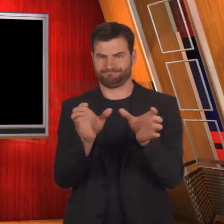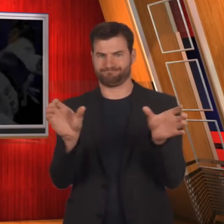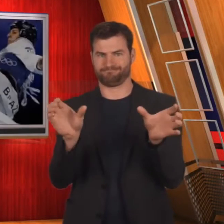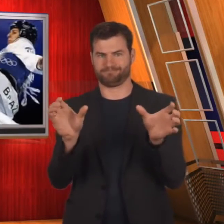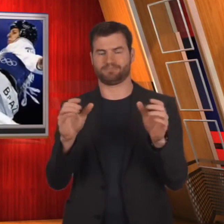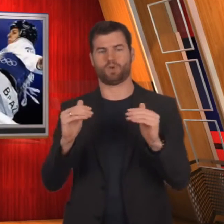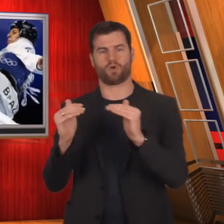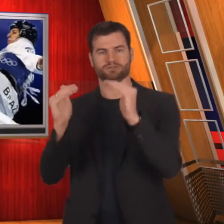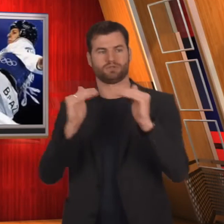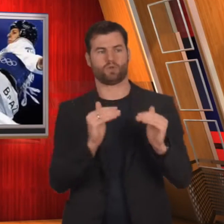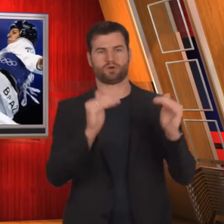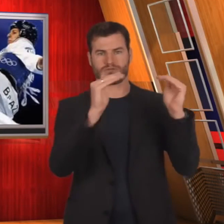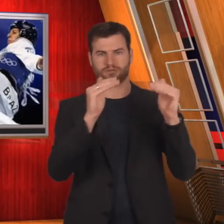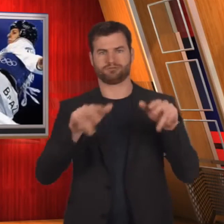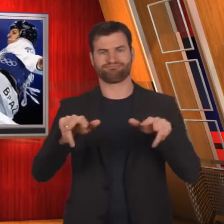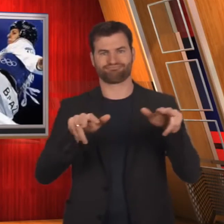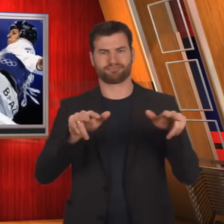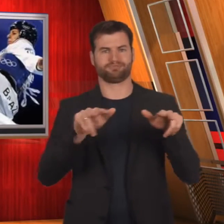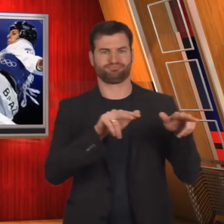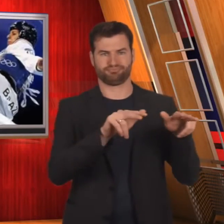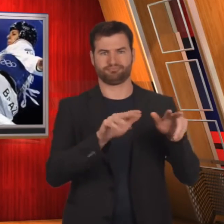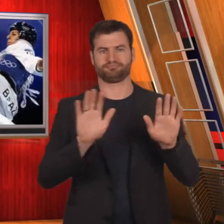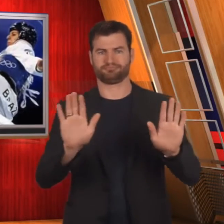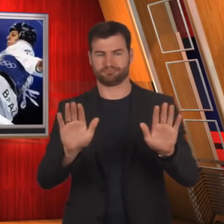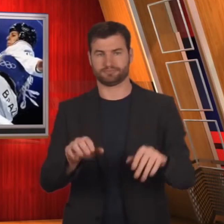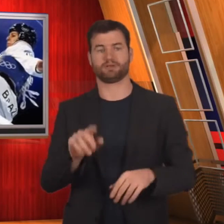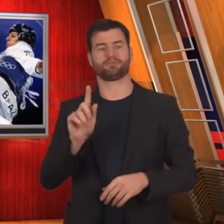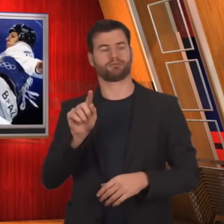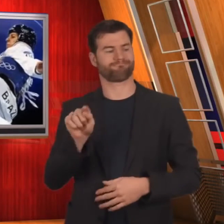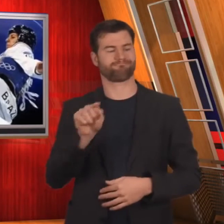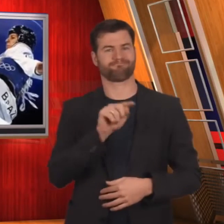are two separate organizations, they continue with their partnerships for the Deaf